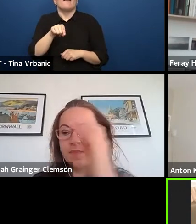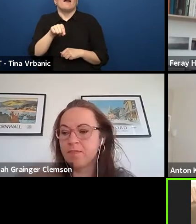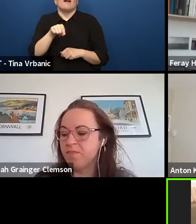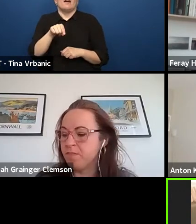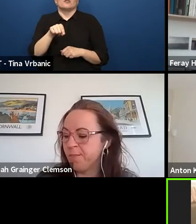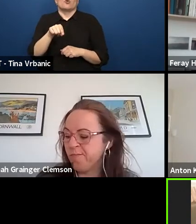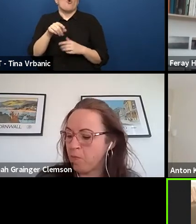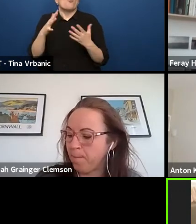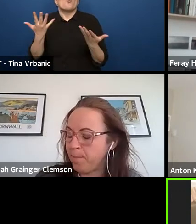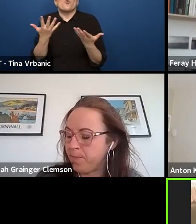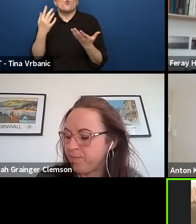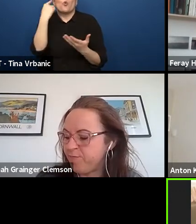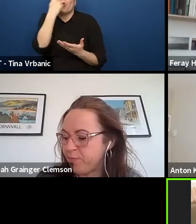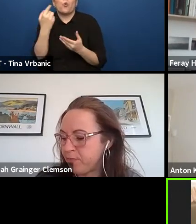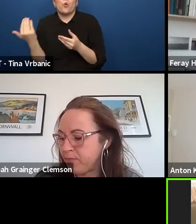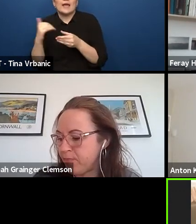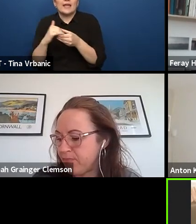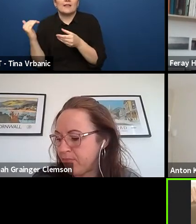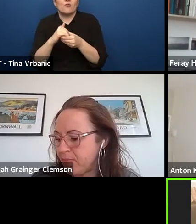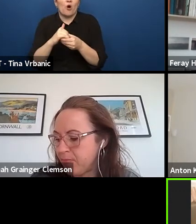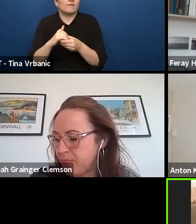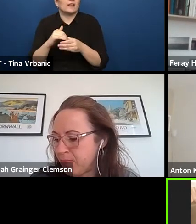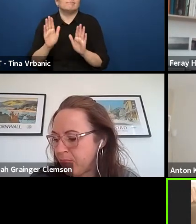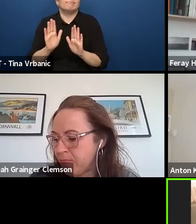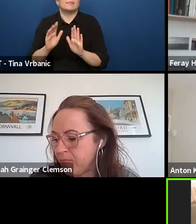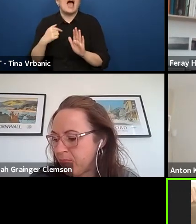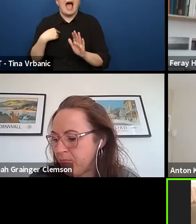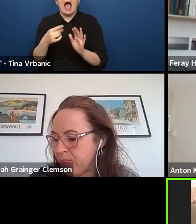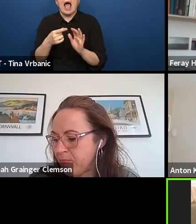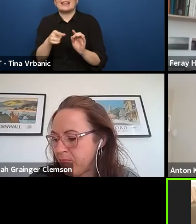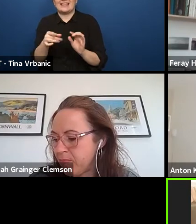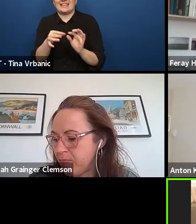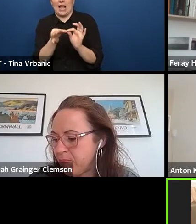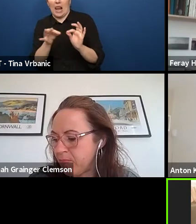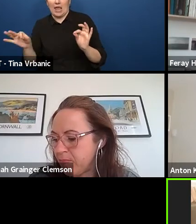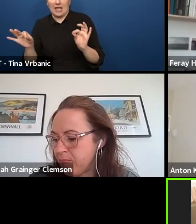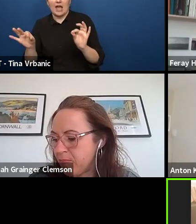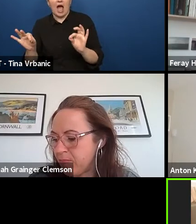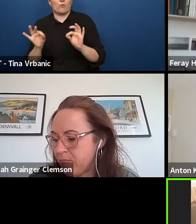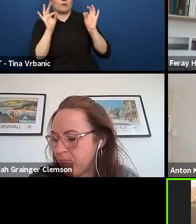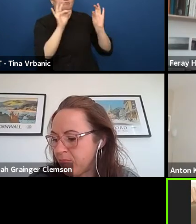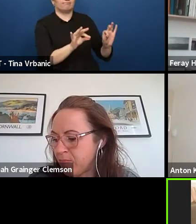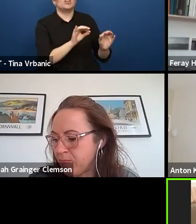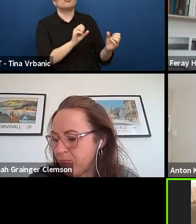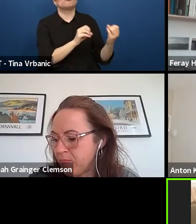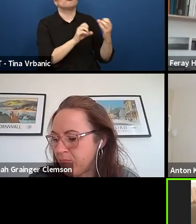because i will put you in the chat the link of the platform where you can have all the information.